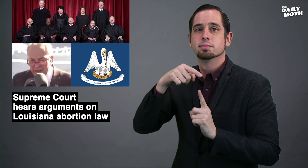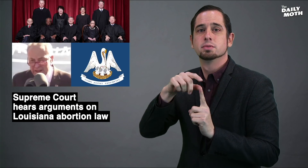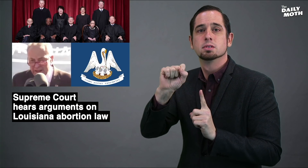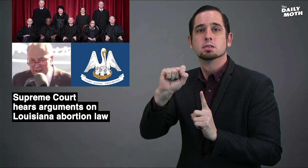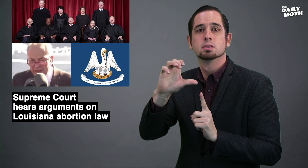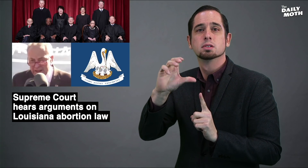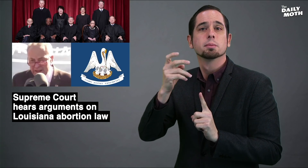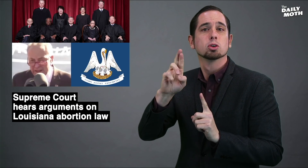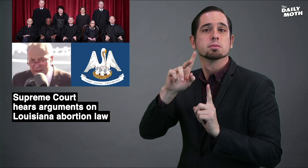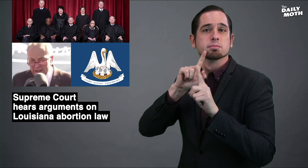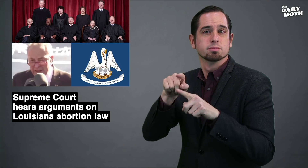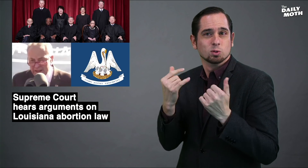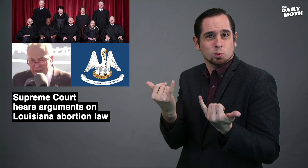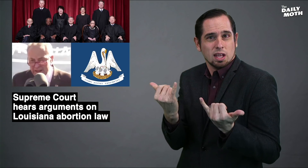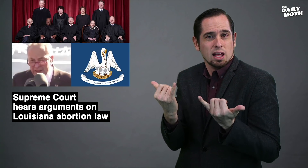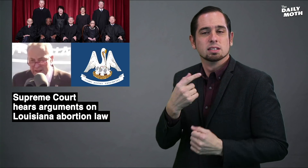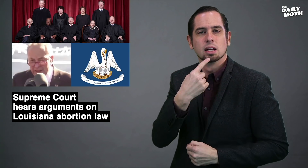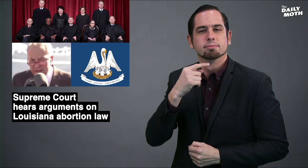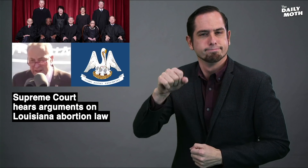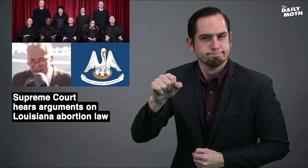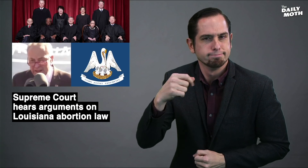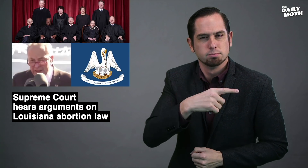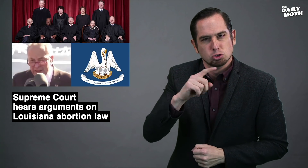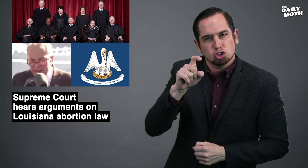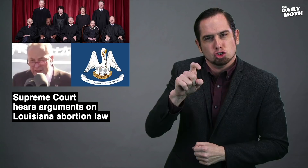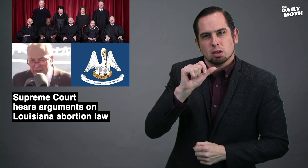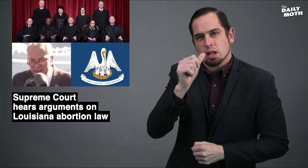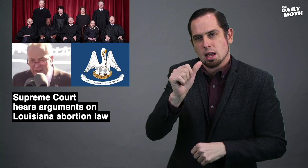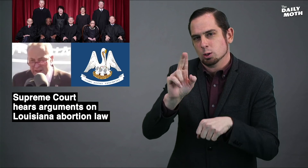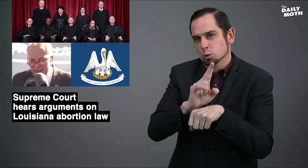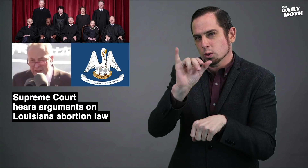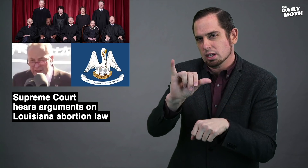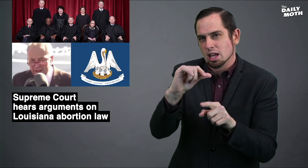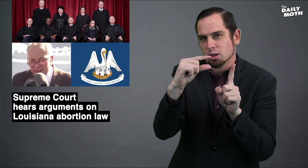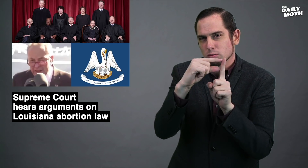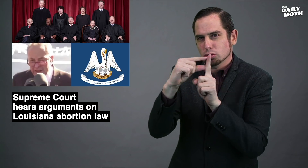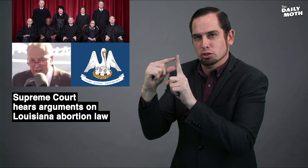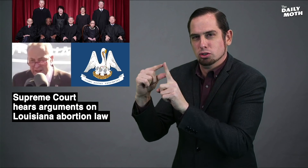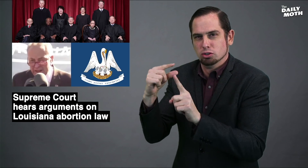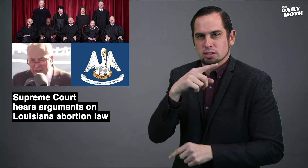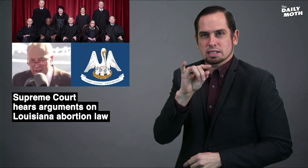Schumer said today that he shouldn't have used the words